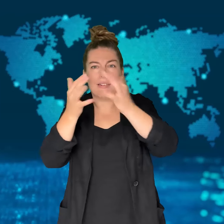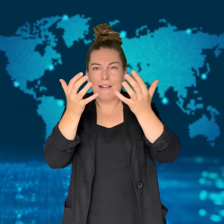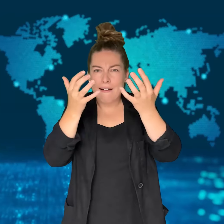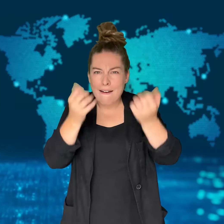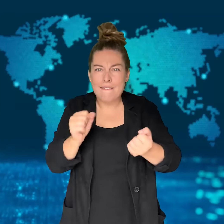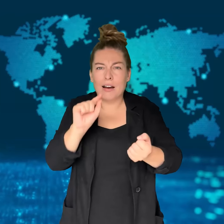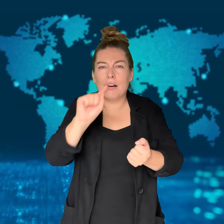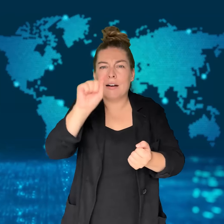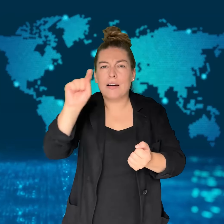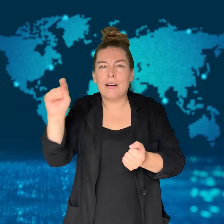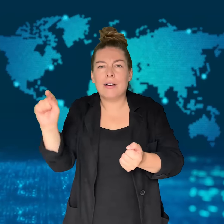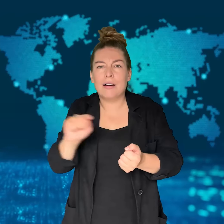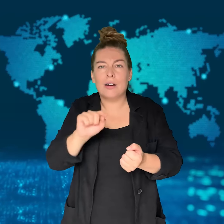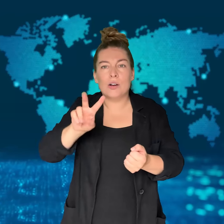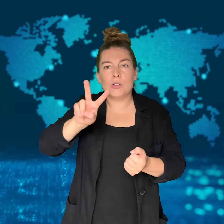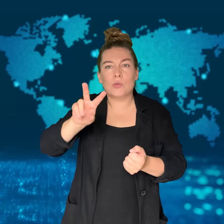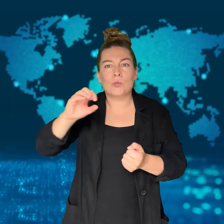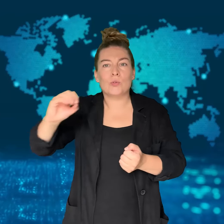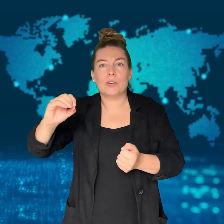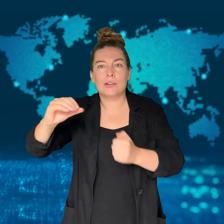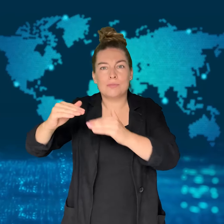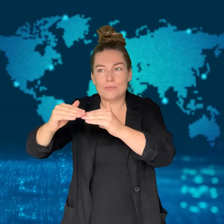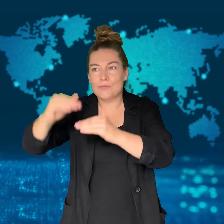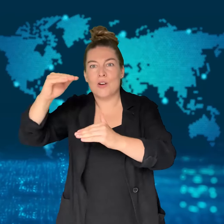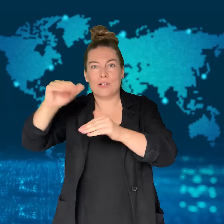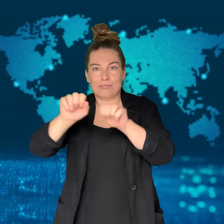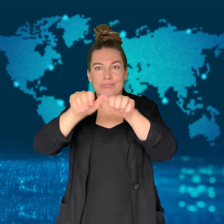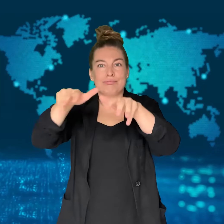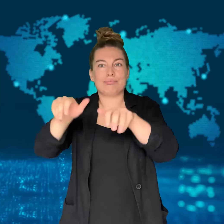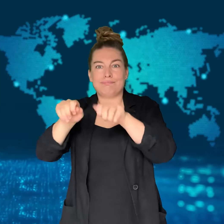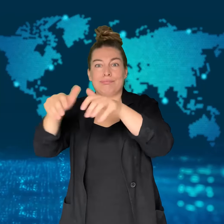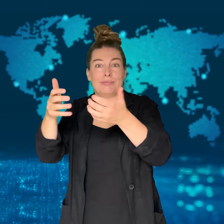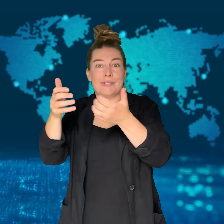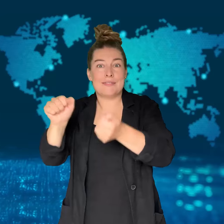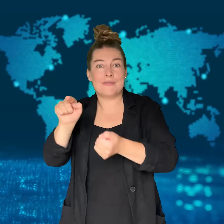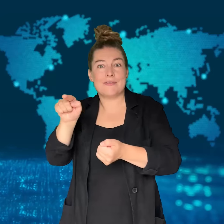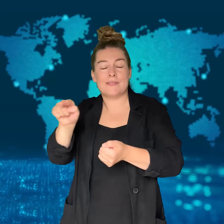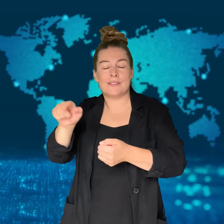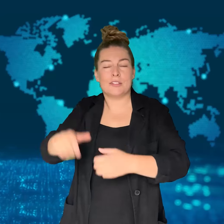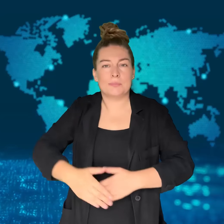It is home to more than two dozen active volcanoes.